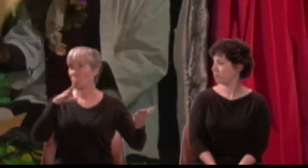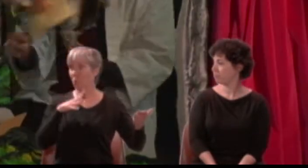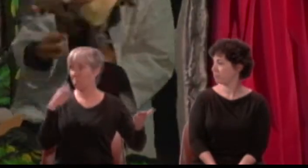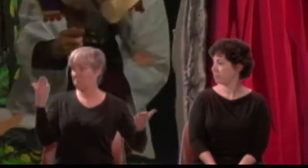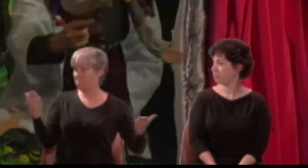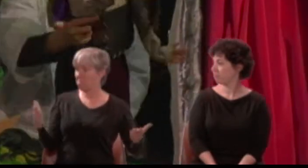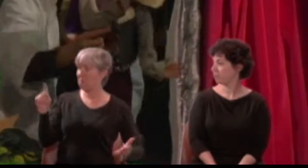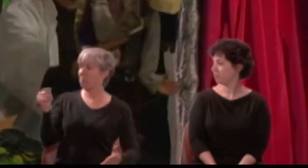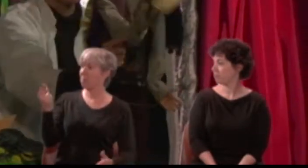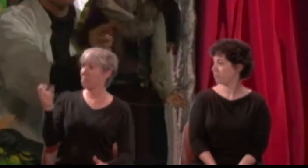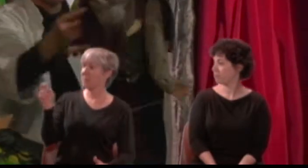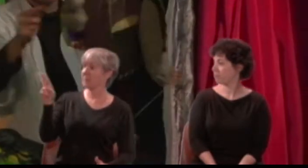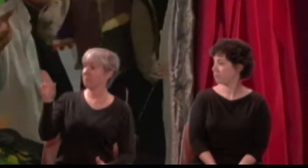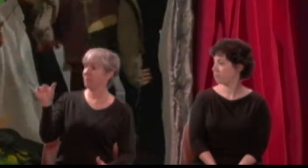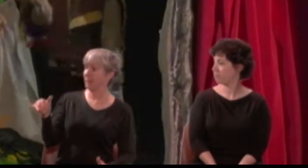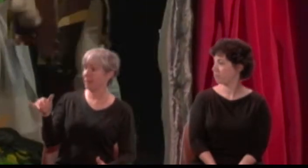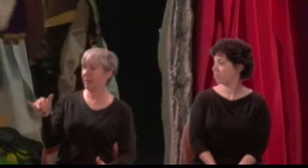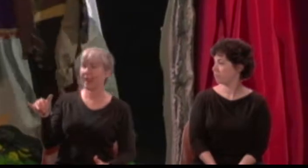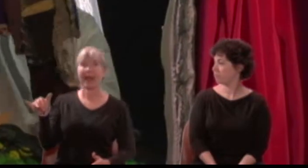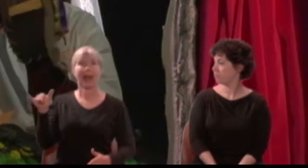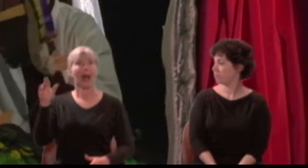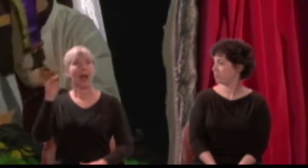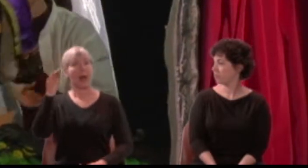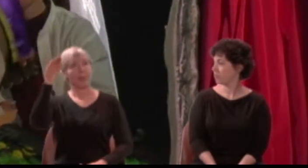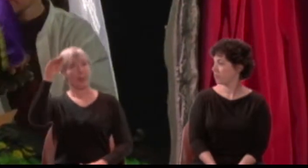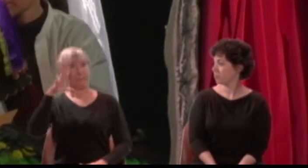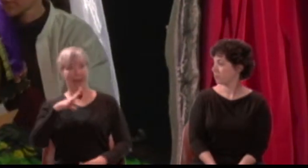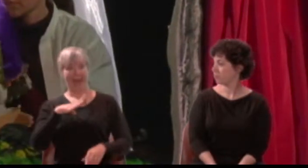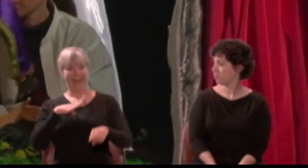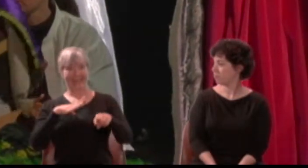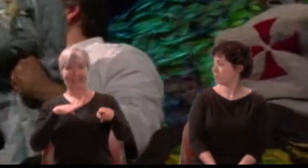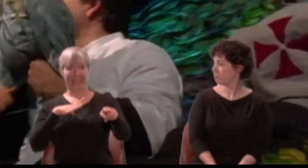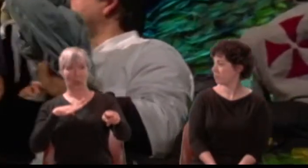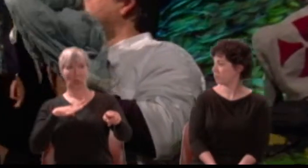This man with lime and rough-cast, doth present Wall,